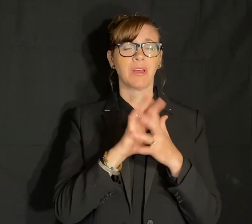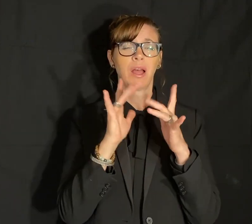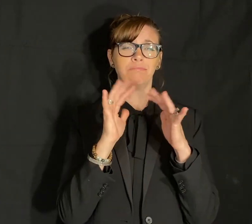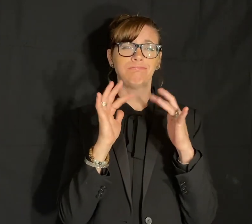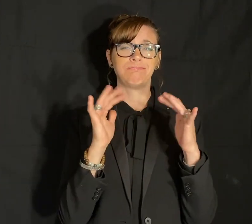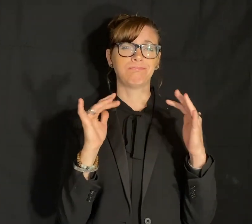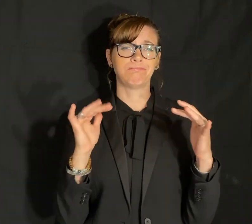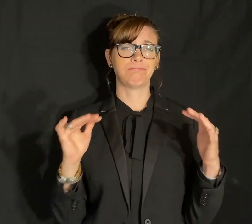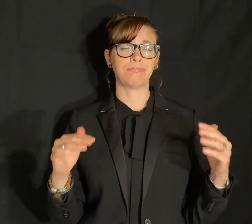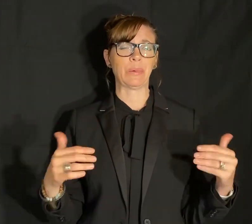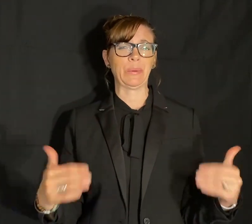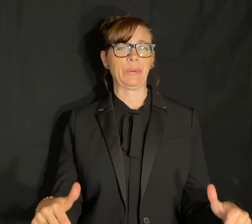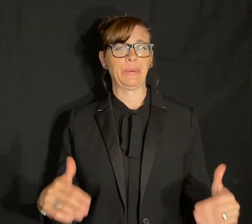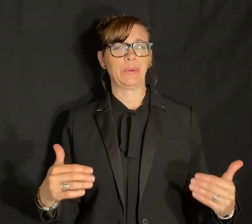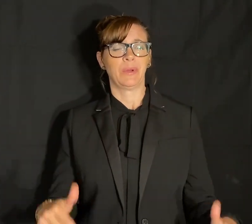, that make us a family.